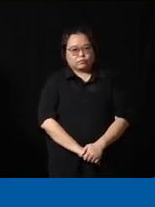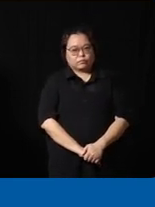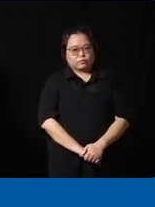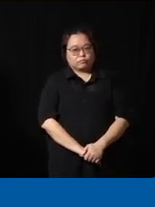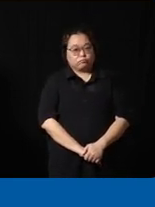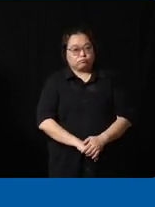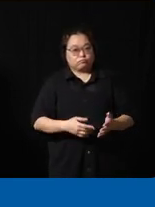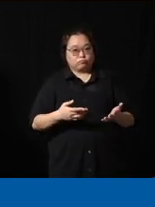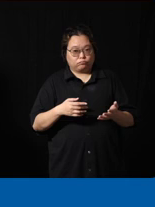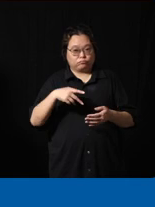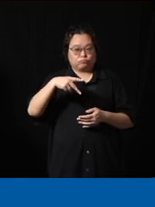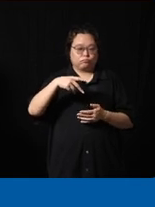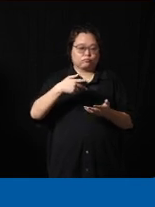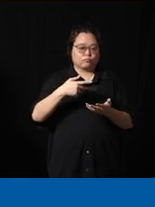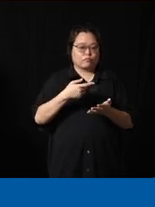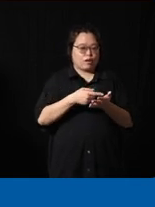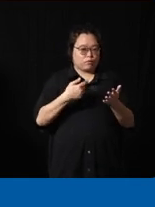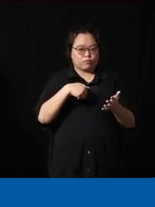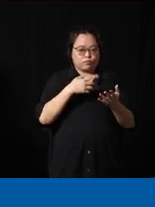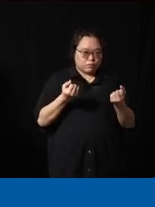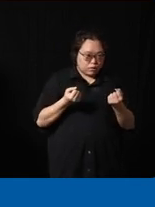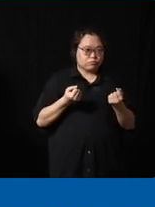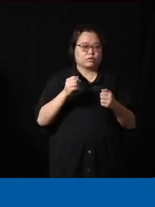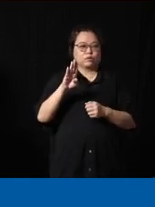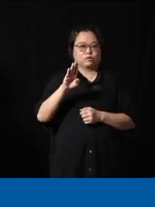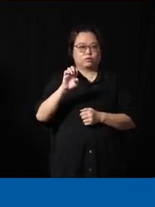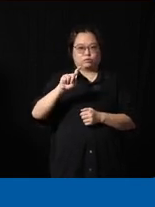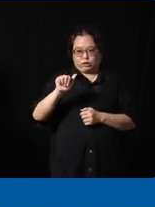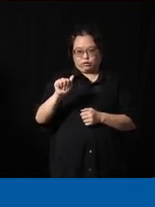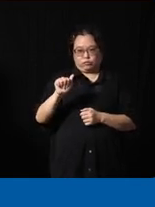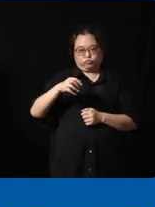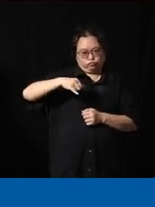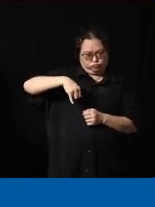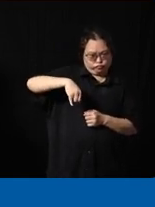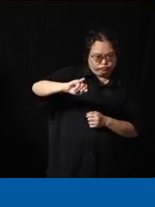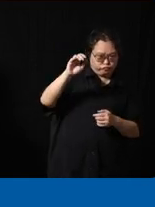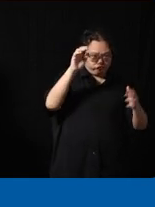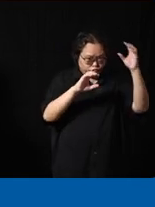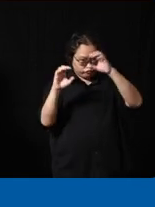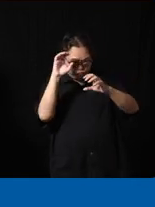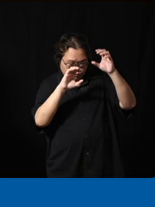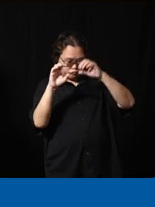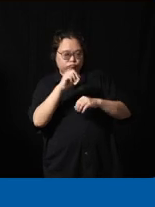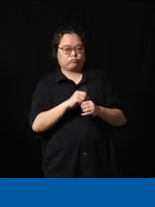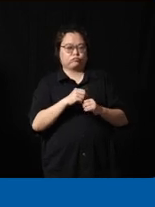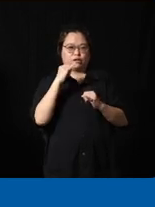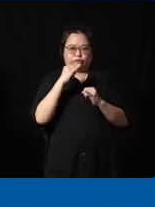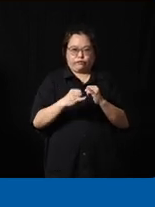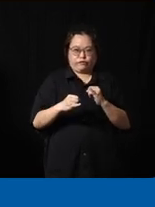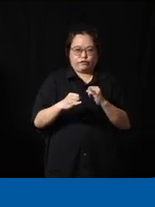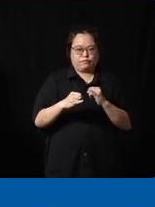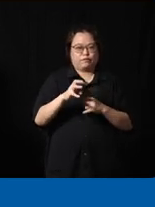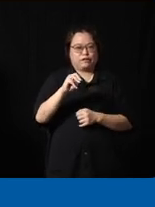we um it's still in beta is the routing okay um the first and last mile routing for um accessible